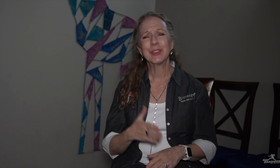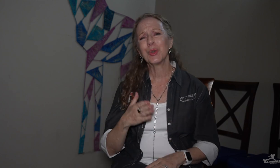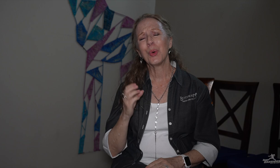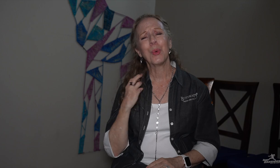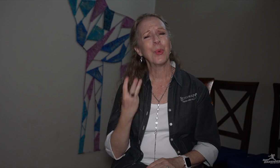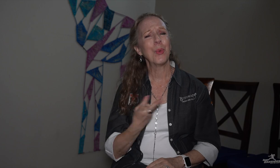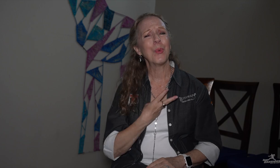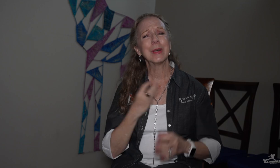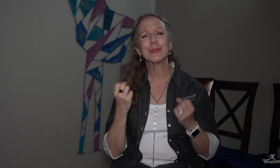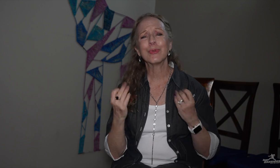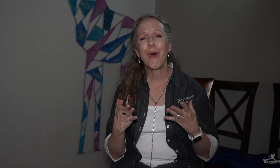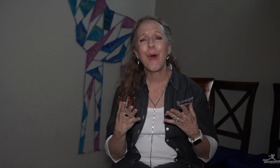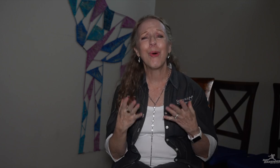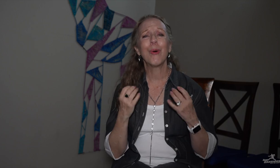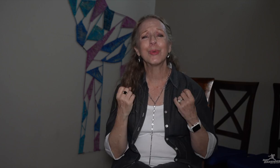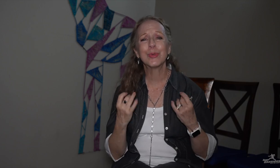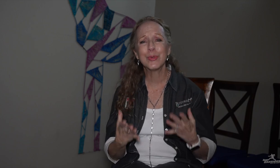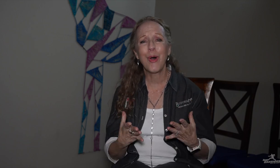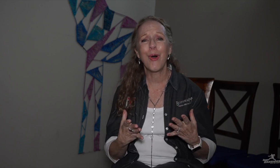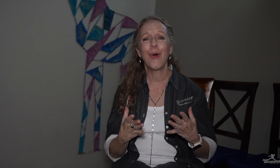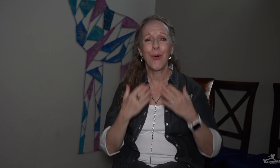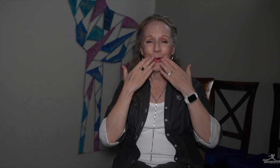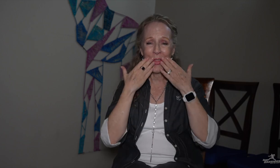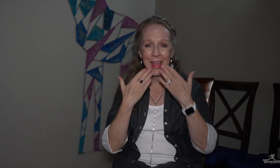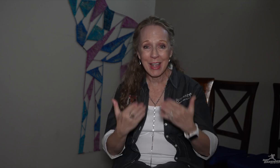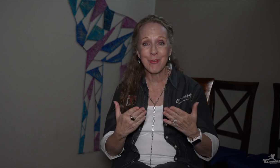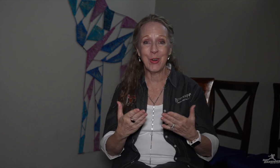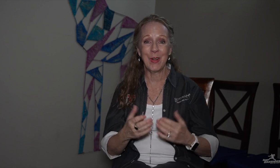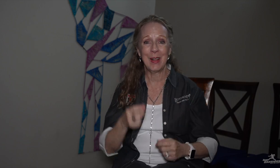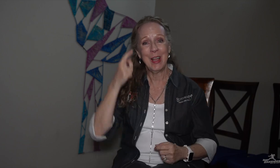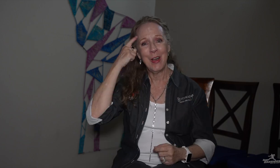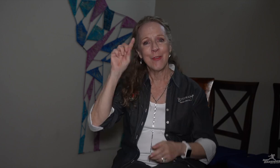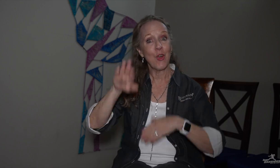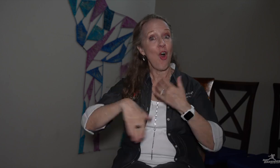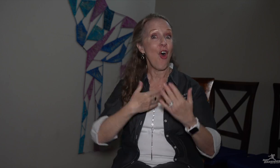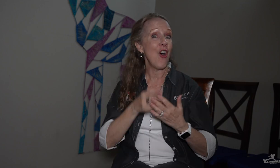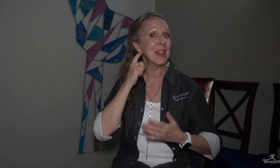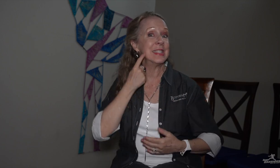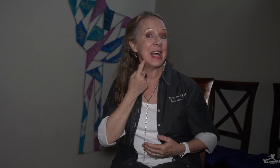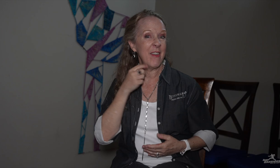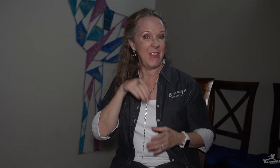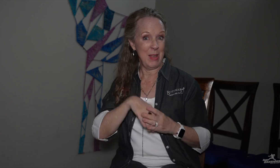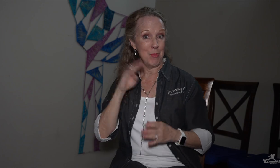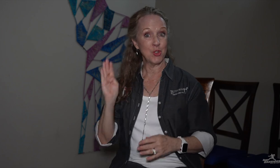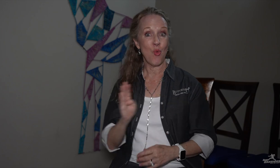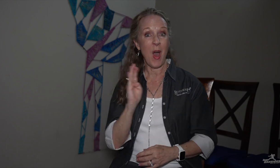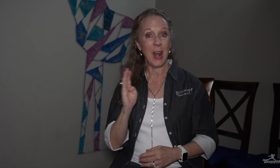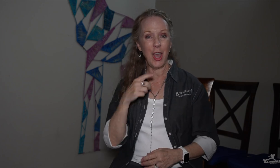We’re so, so, grateful for all the deaf people in Botswana